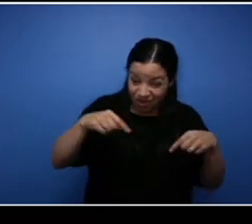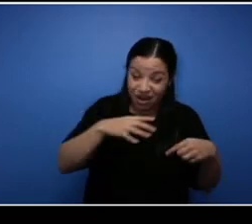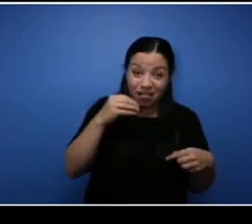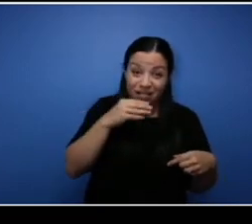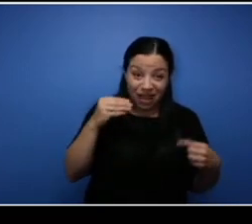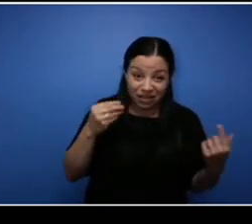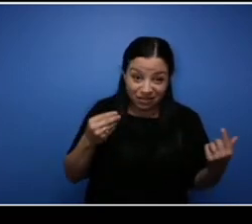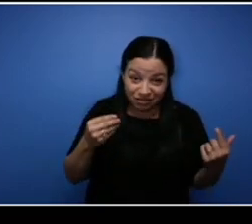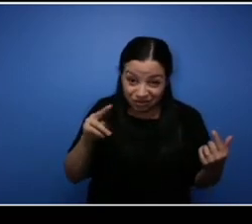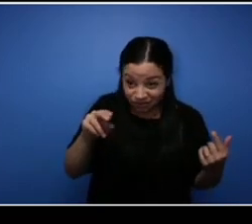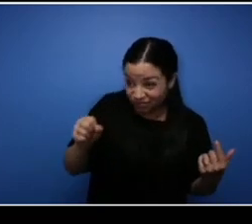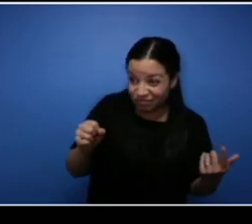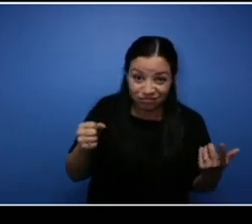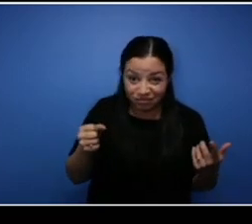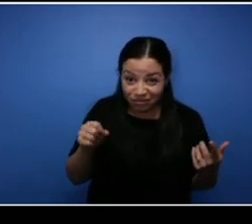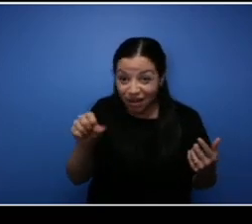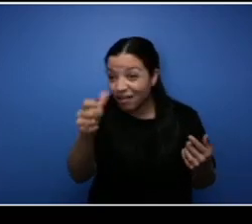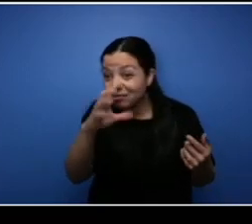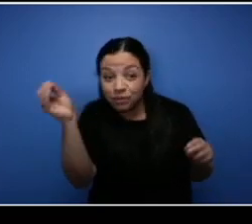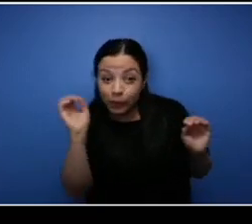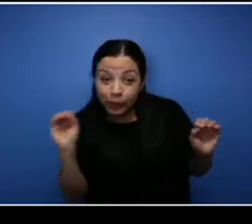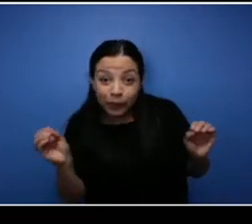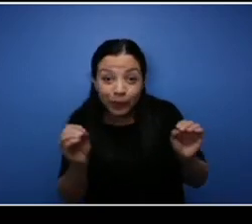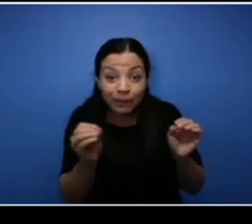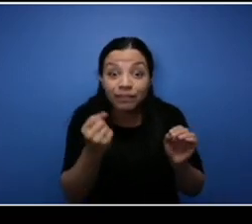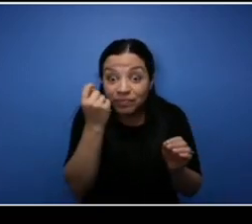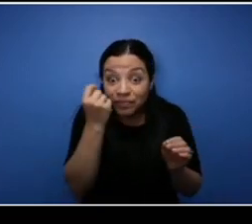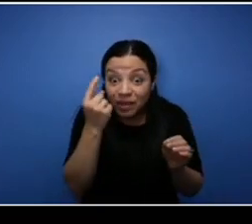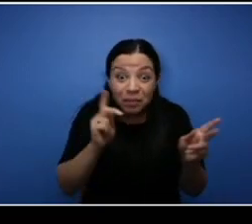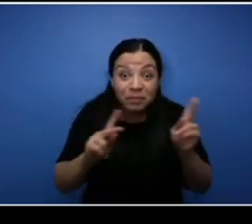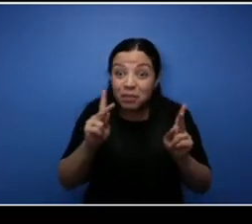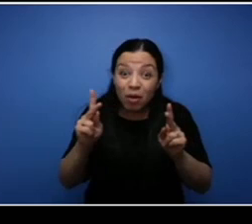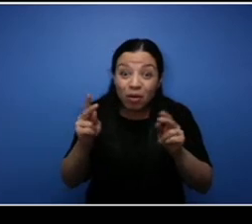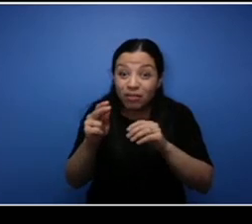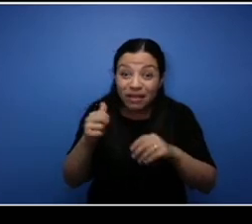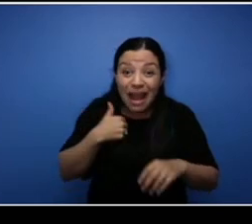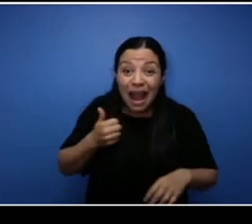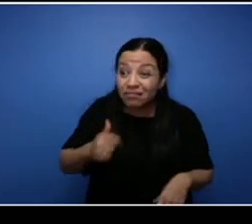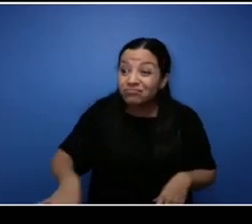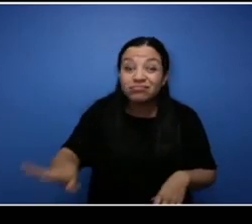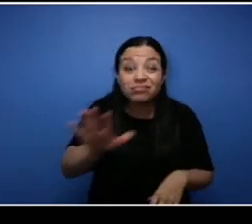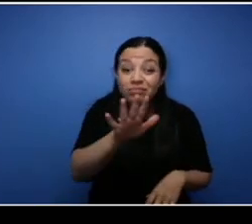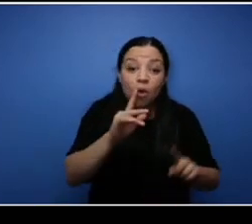right. So you know we're getting orders from all over the country now and we're starting